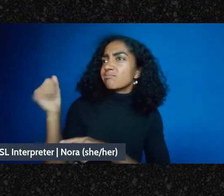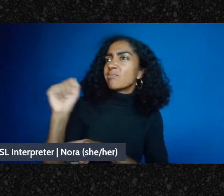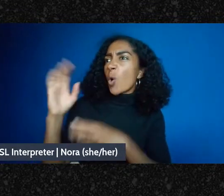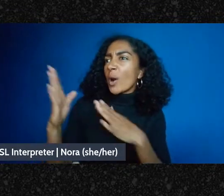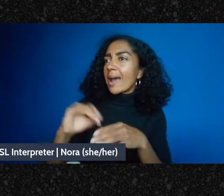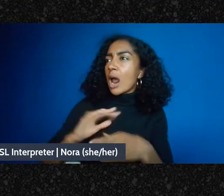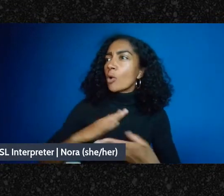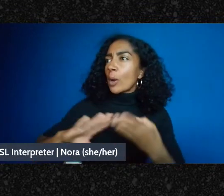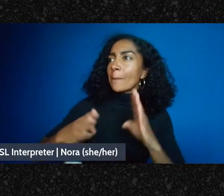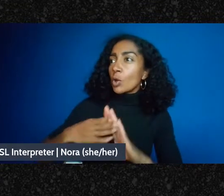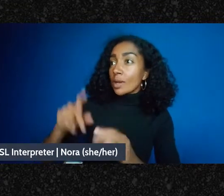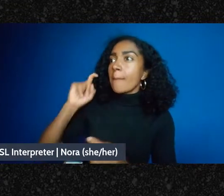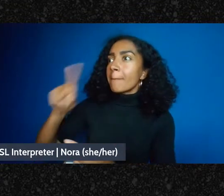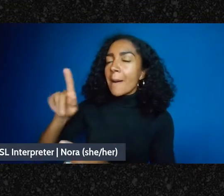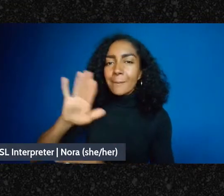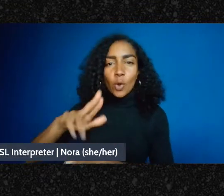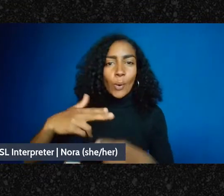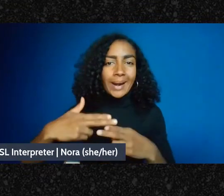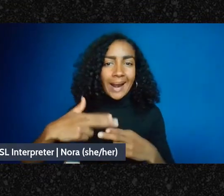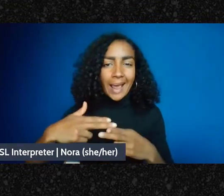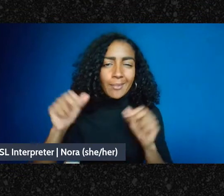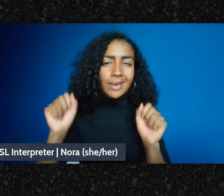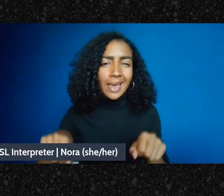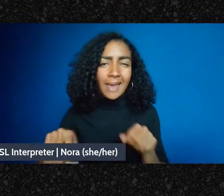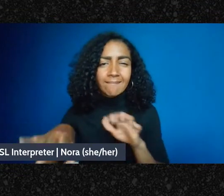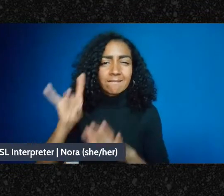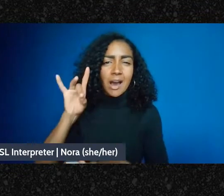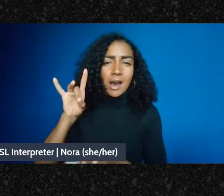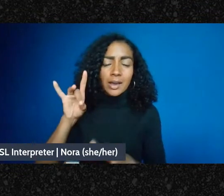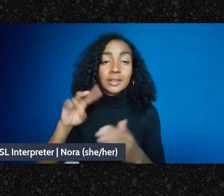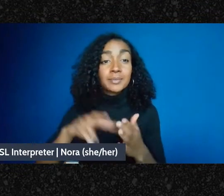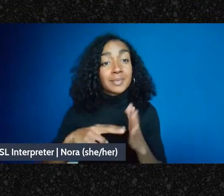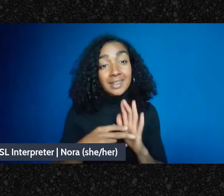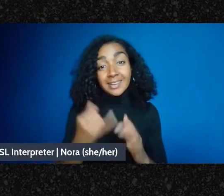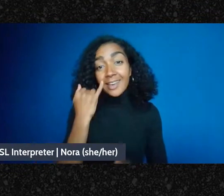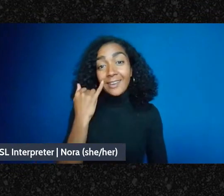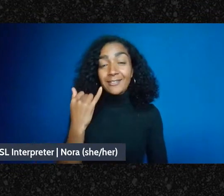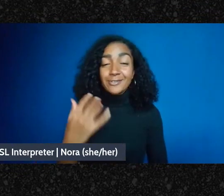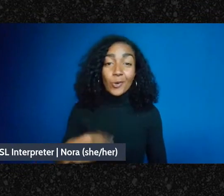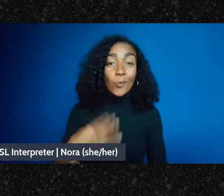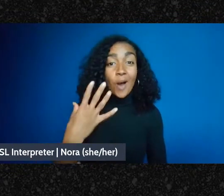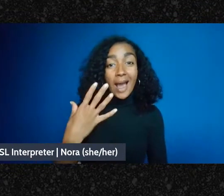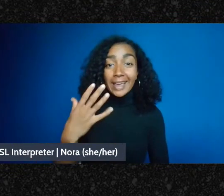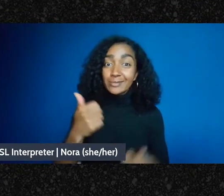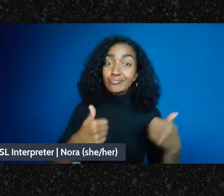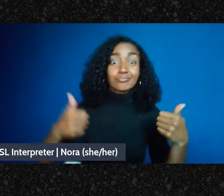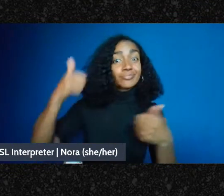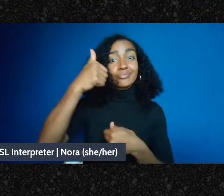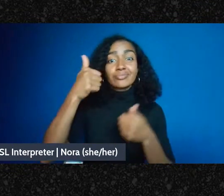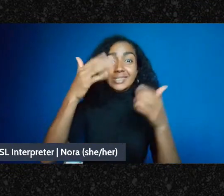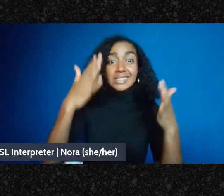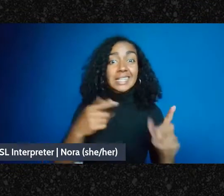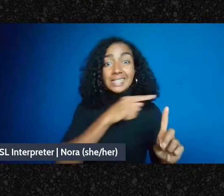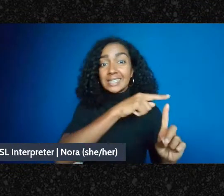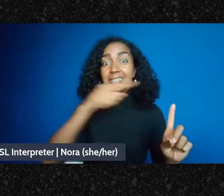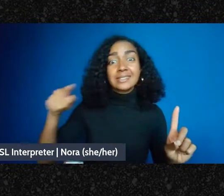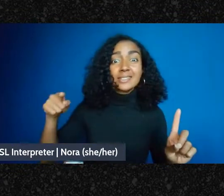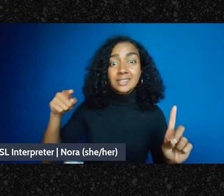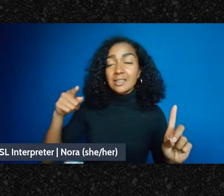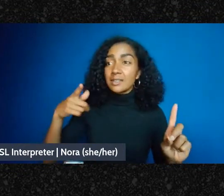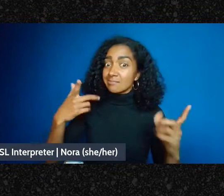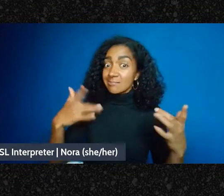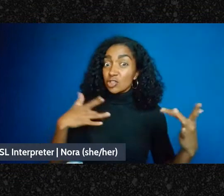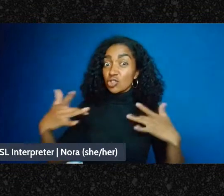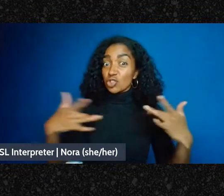you know white nationalists or anybody like that who might be concerned about your activities and